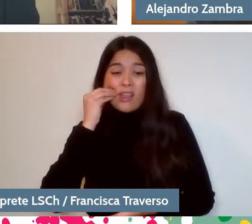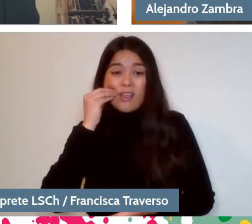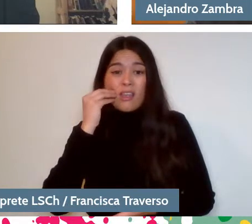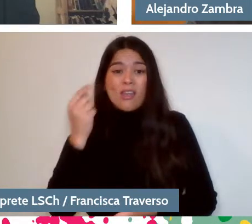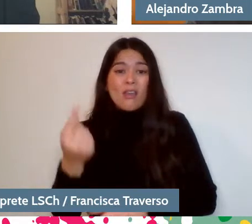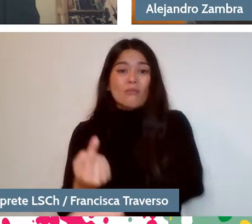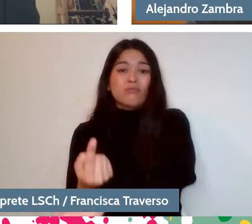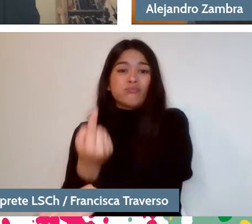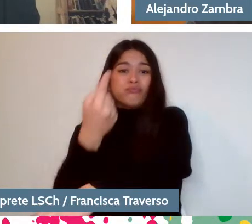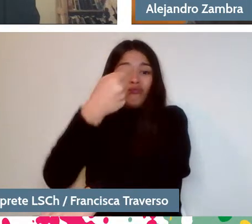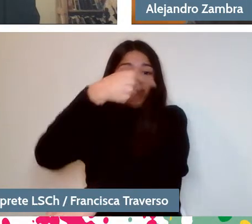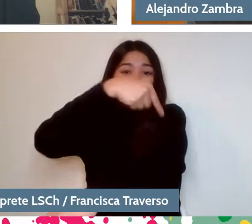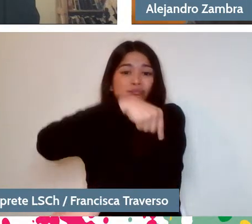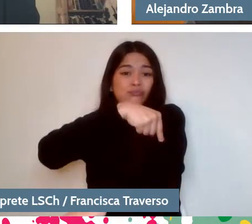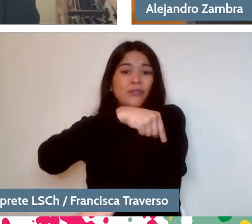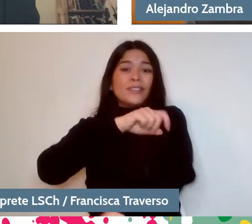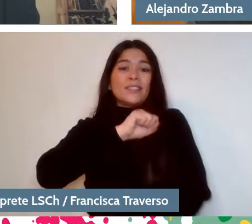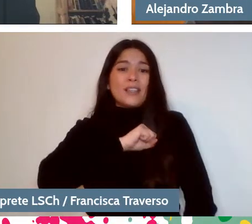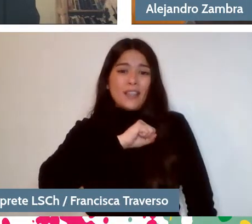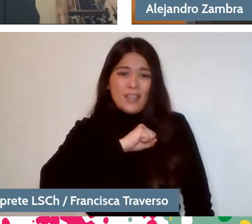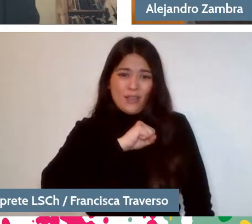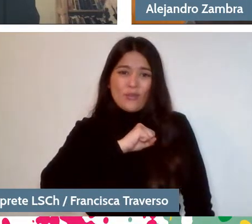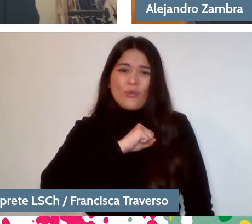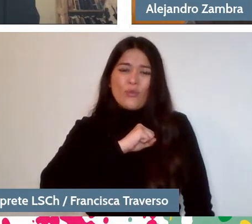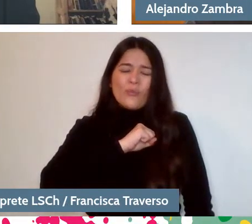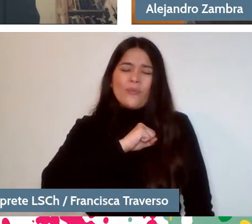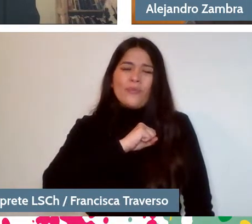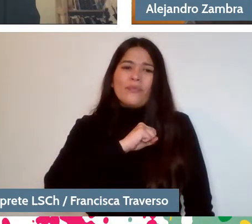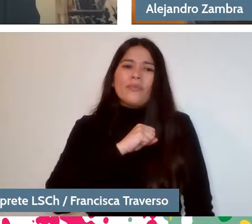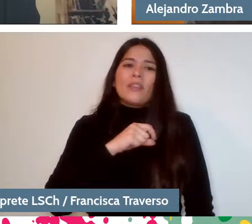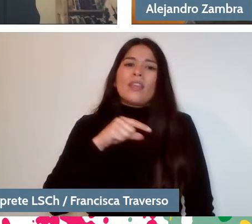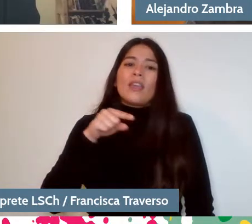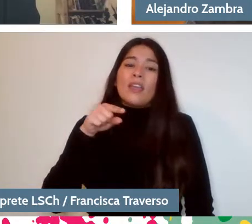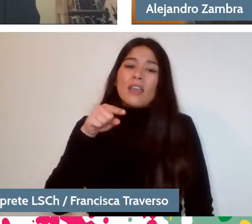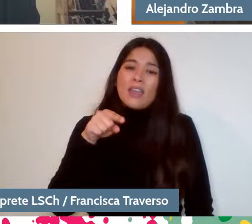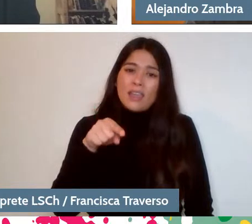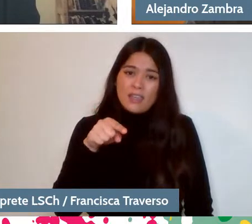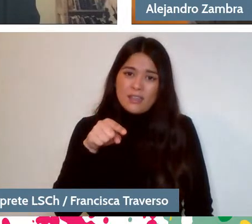That was where